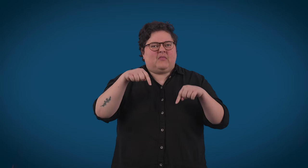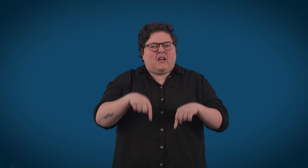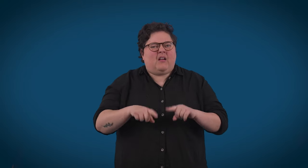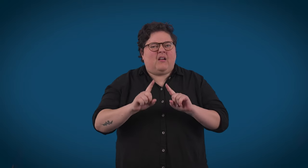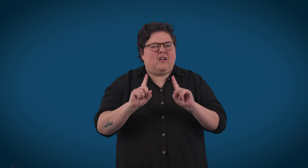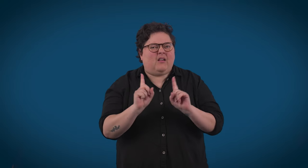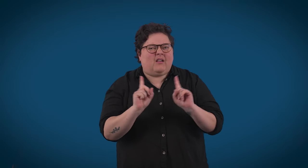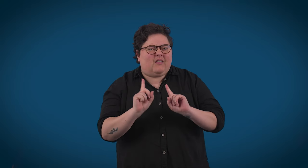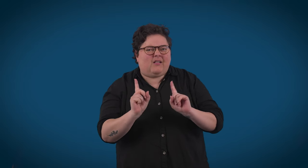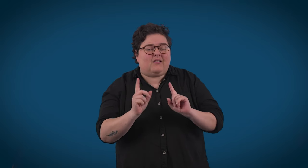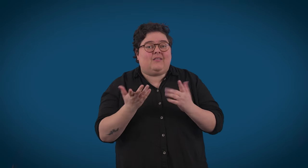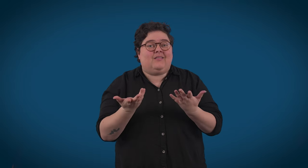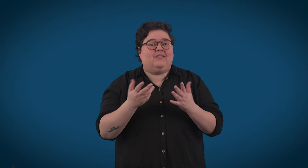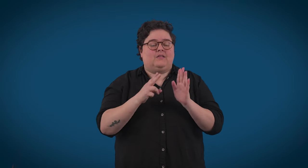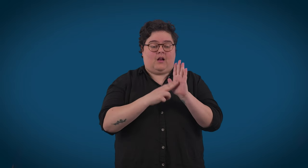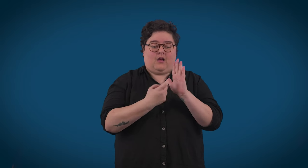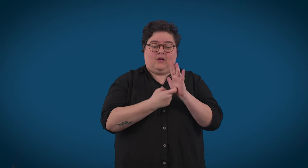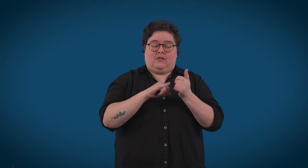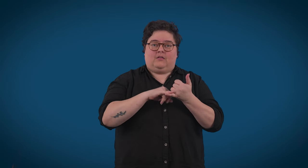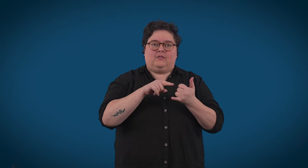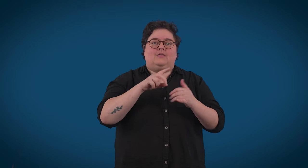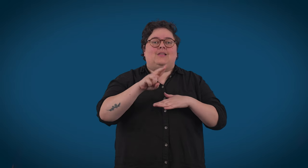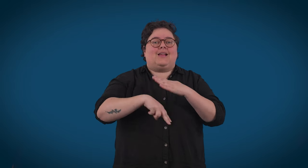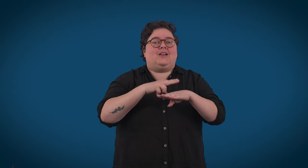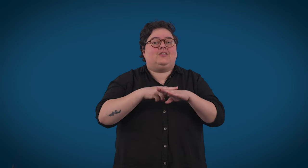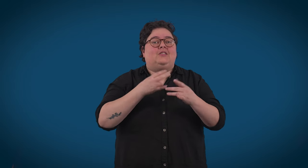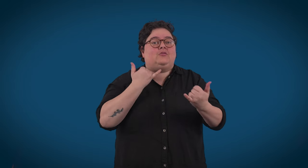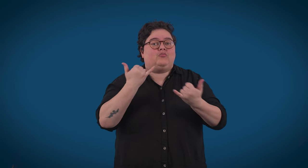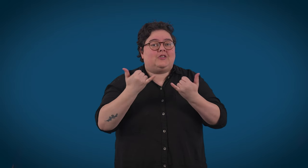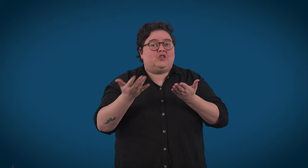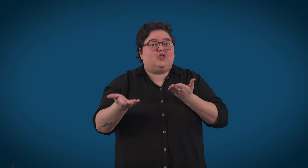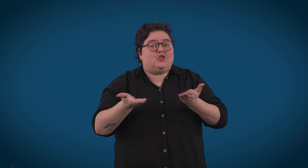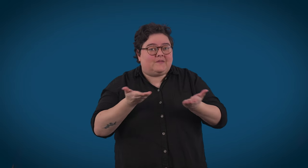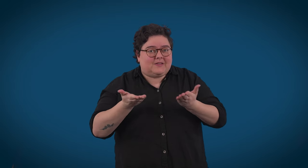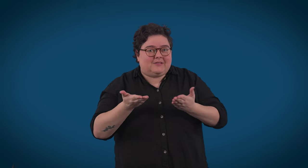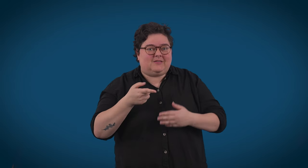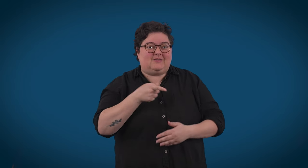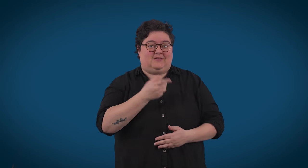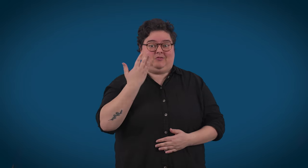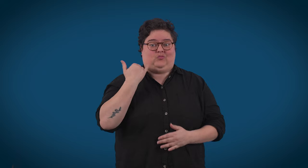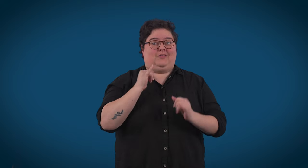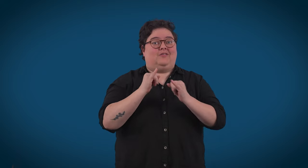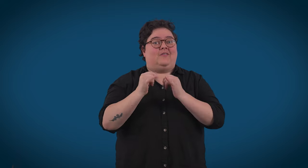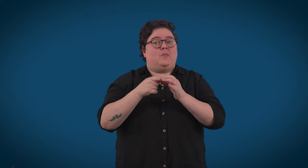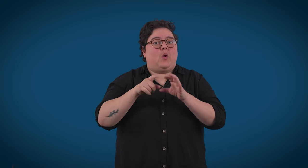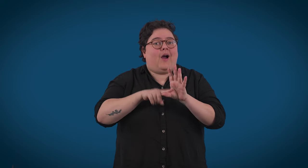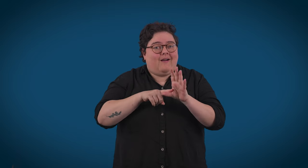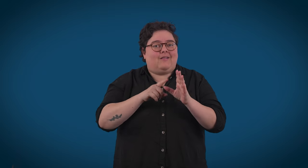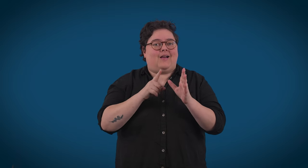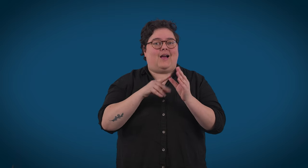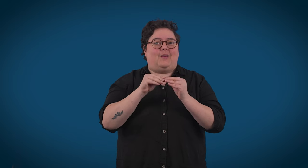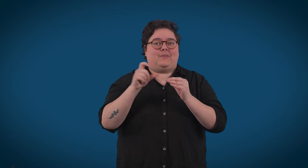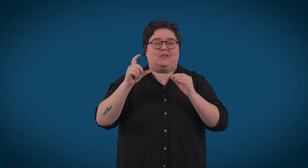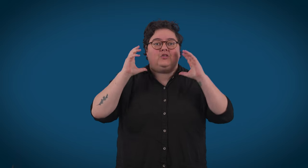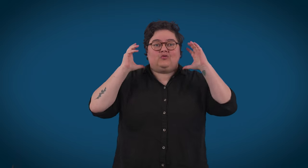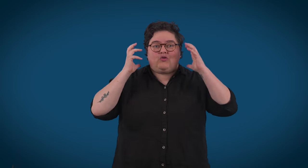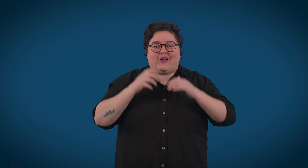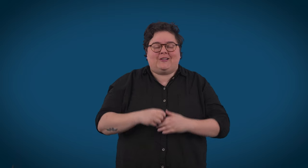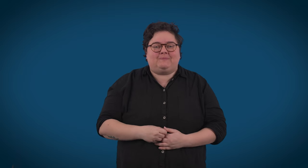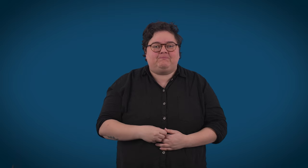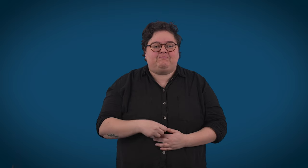The National Relay Service was featured on ABC Radio recently,